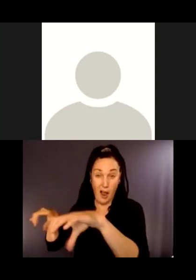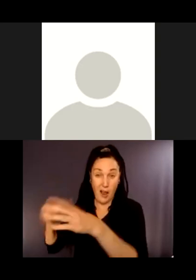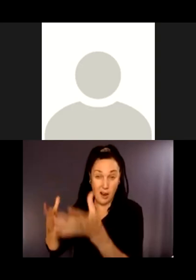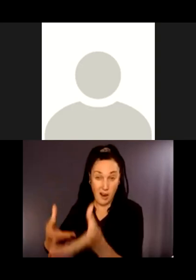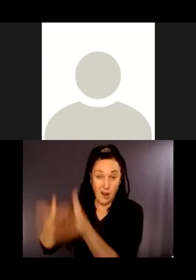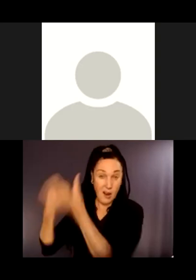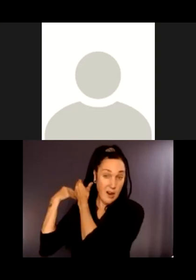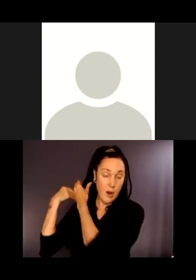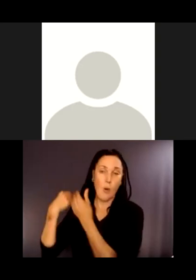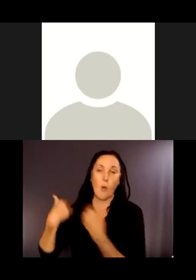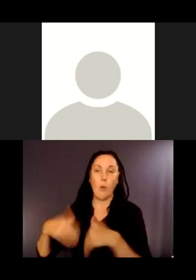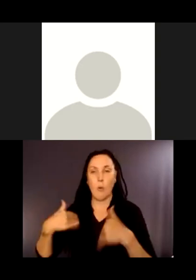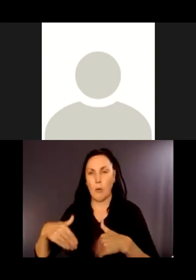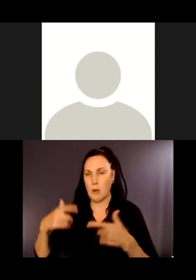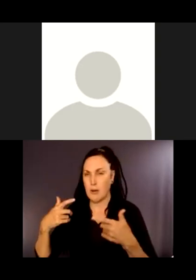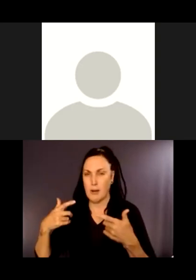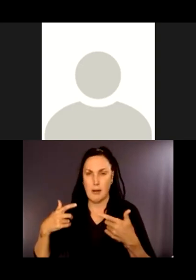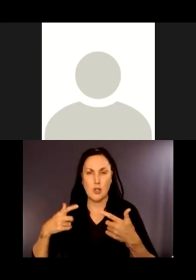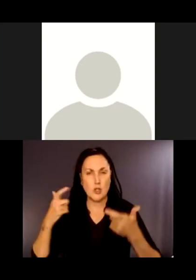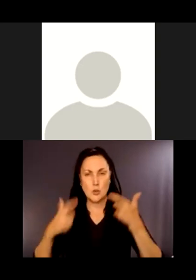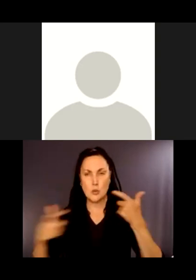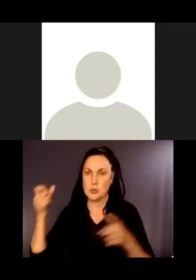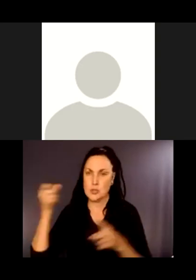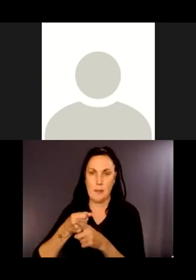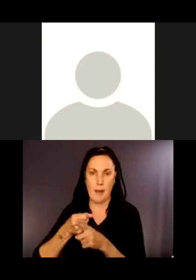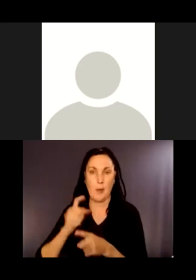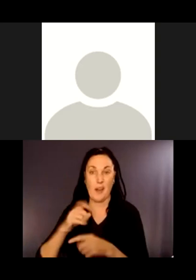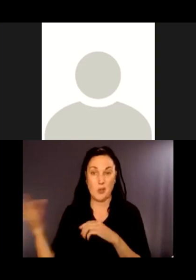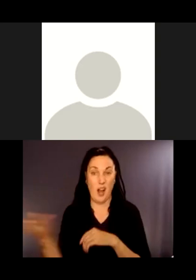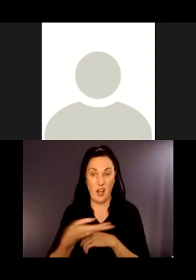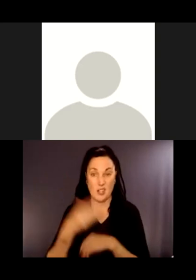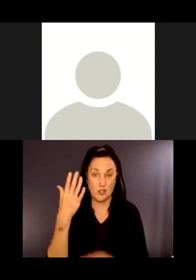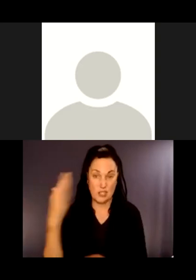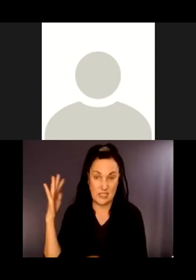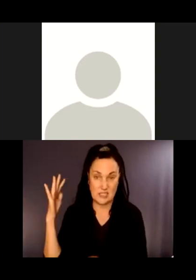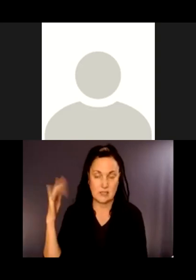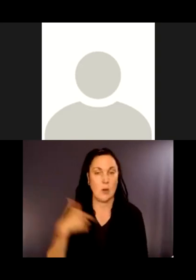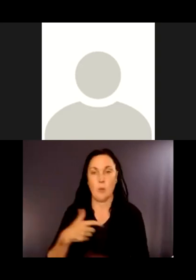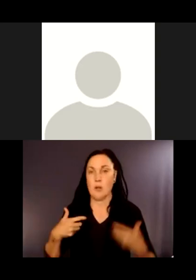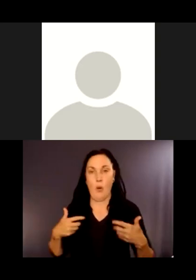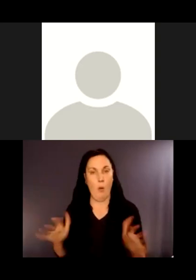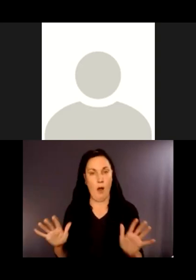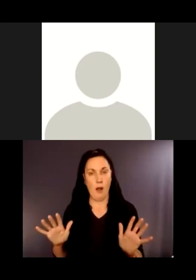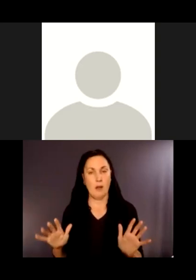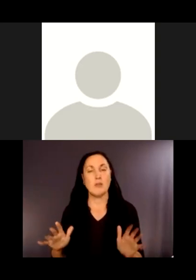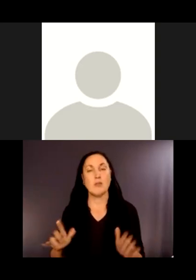We'd literally have to build roads and take down tons of trees. So we're trying to figure out the best balance between